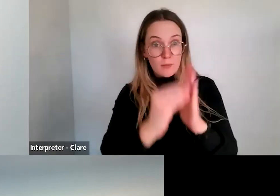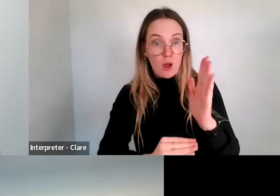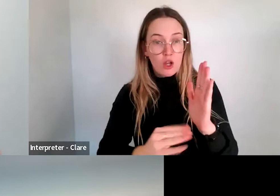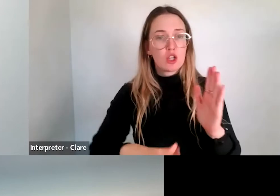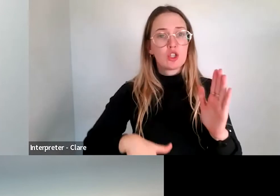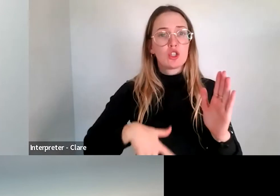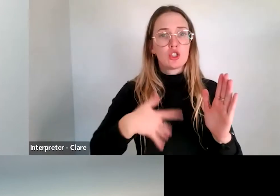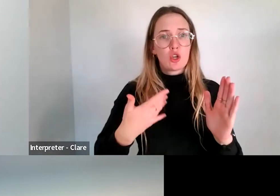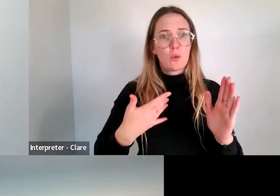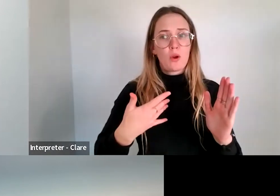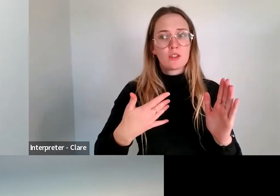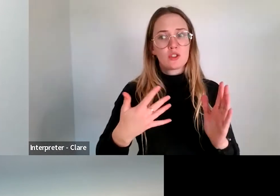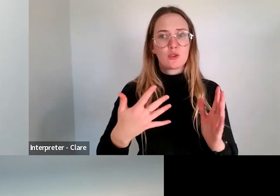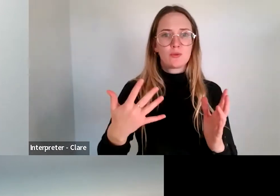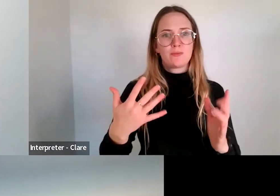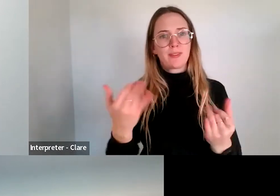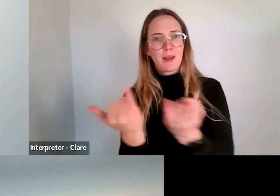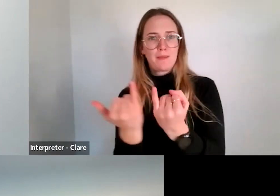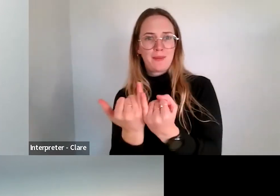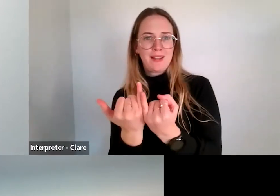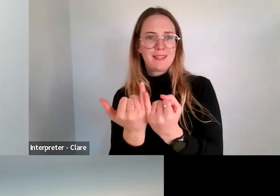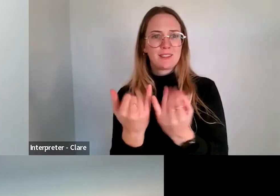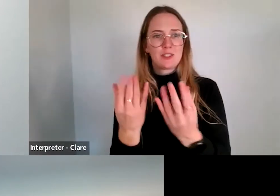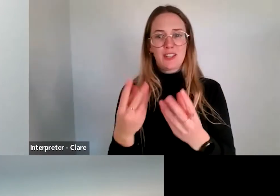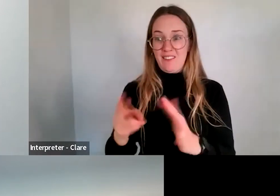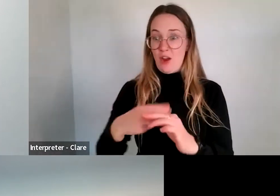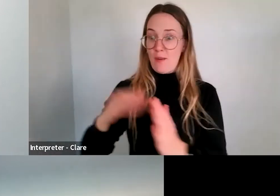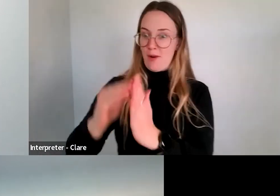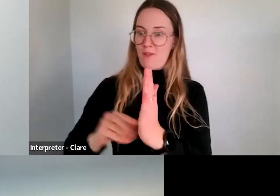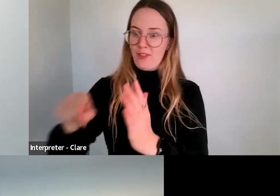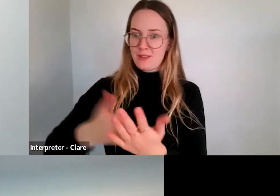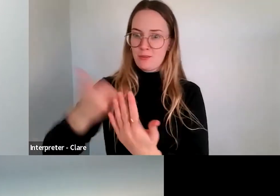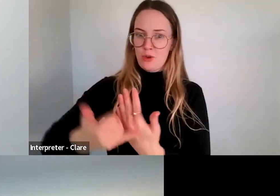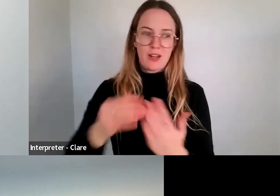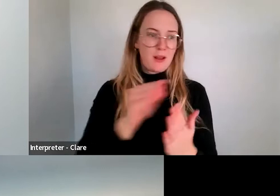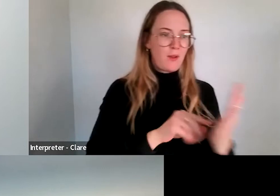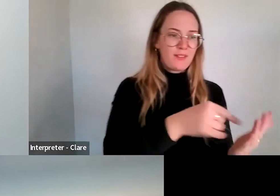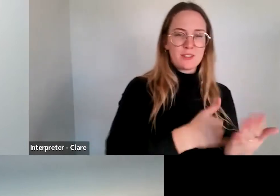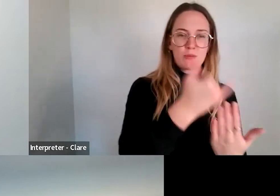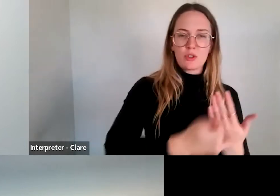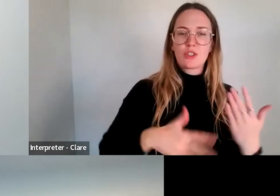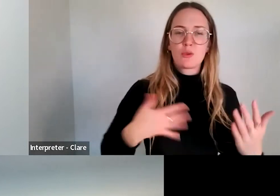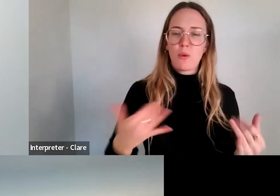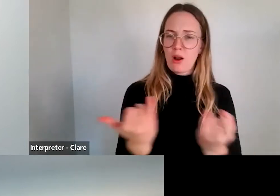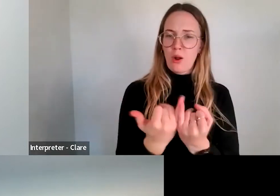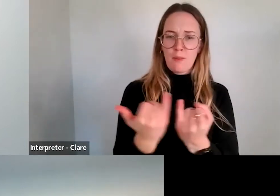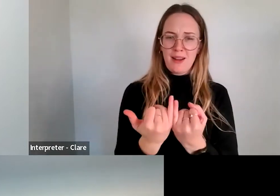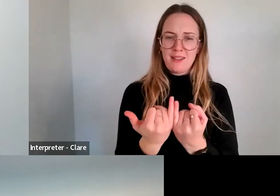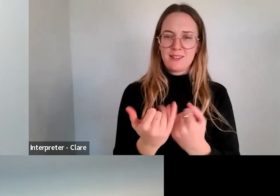where you were competing with yourself. Terrific. Another question from Lordes.